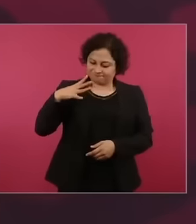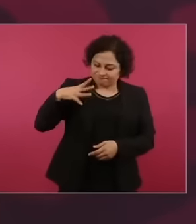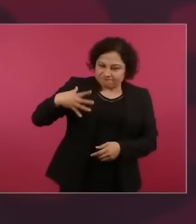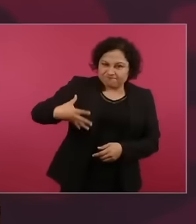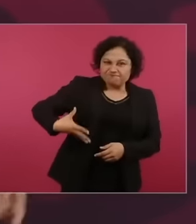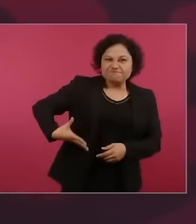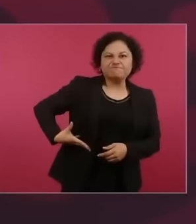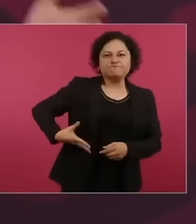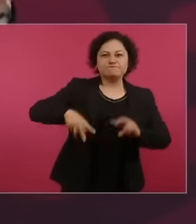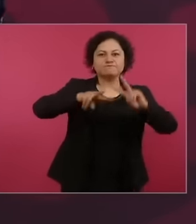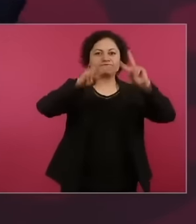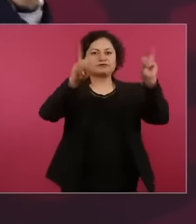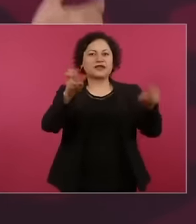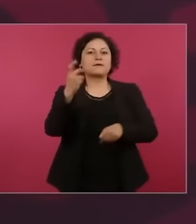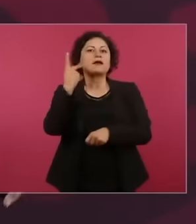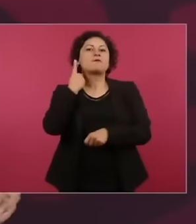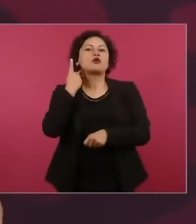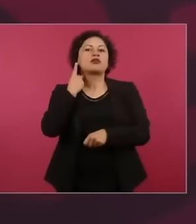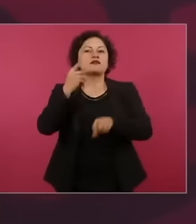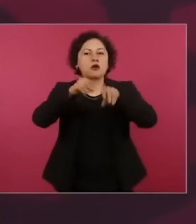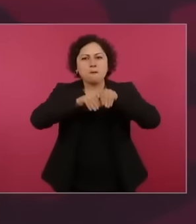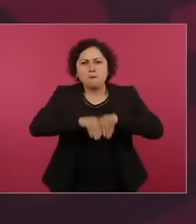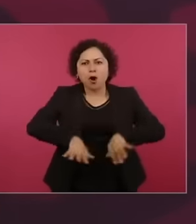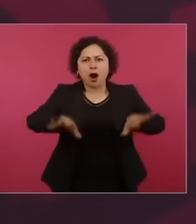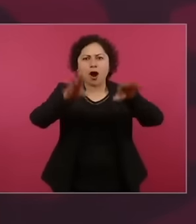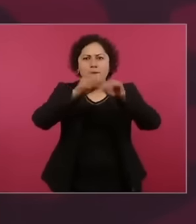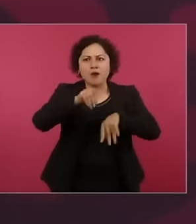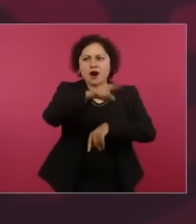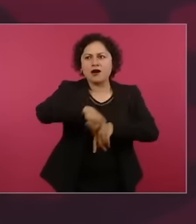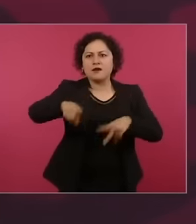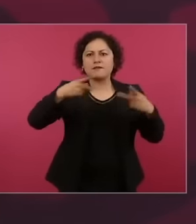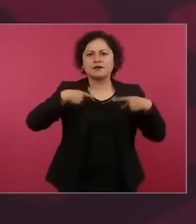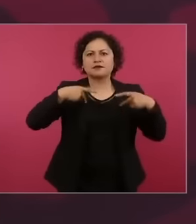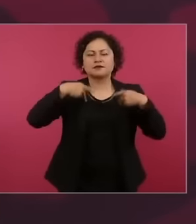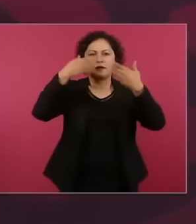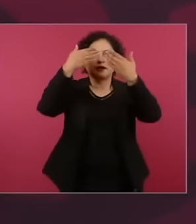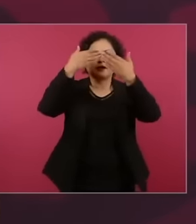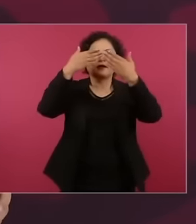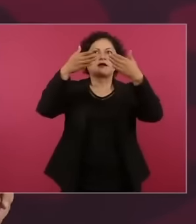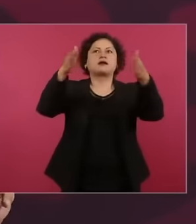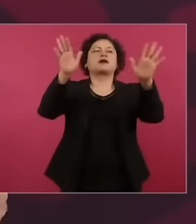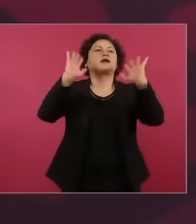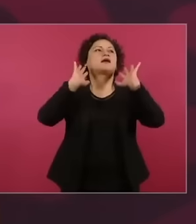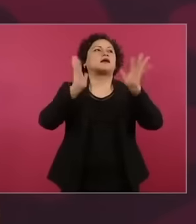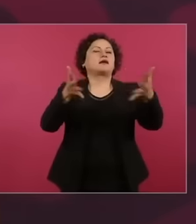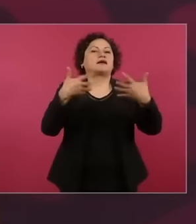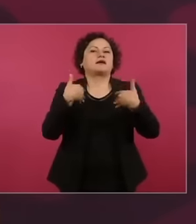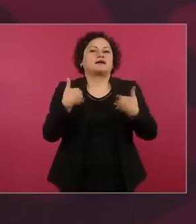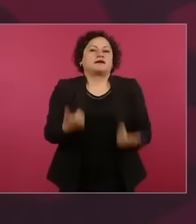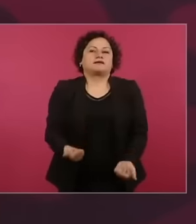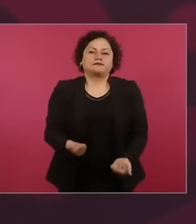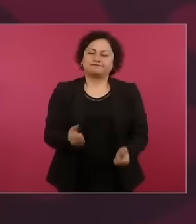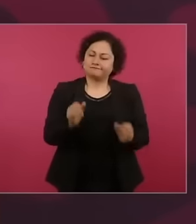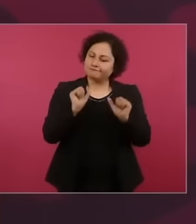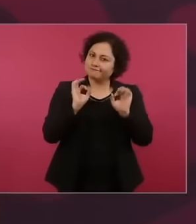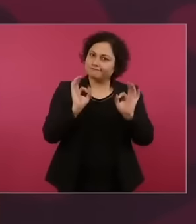Much progress has been made in that, and also for us to become experts in all this